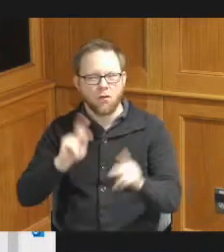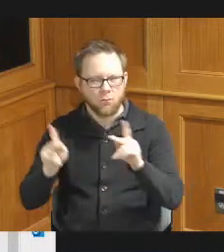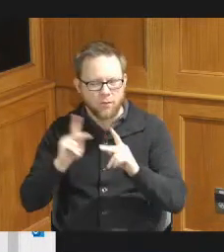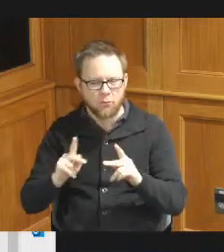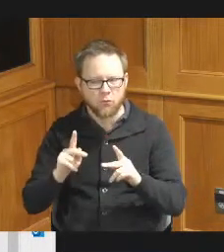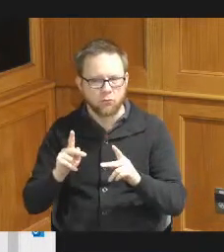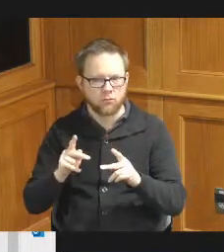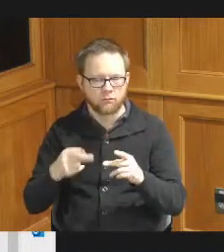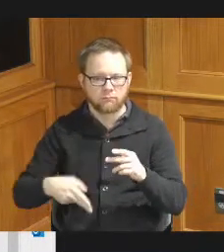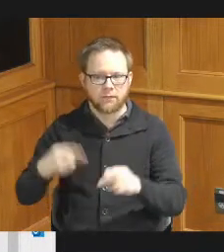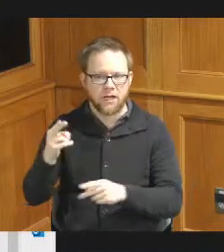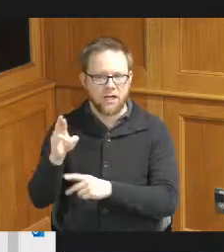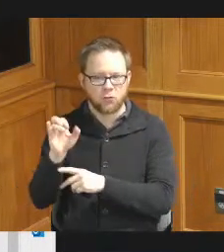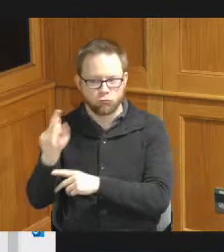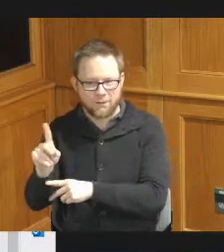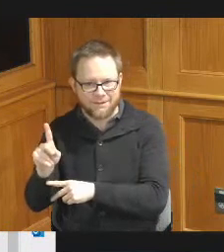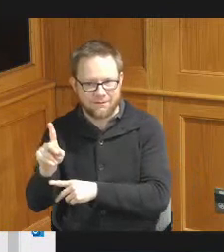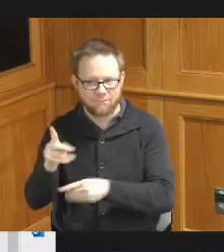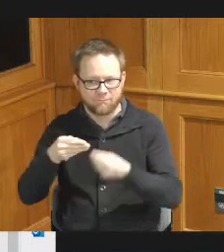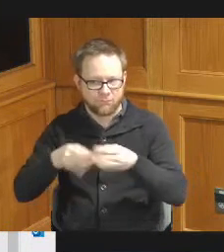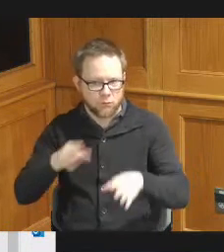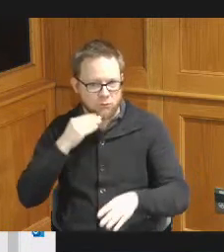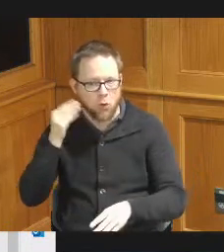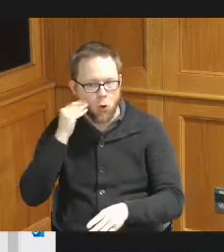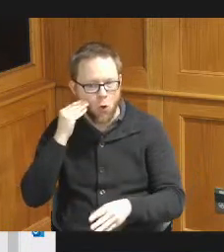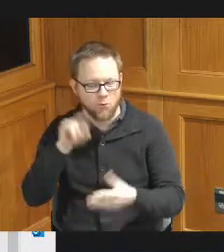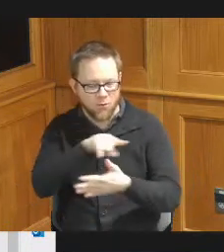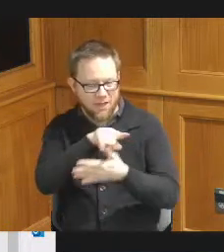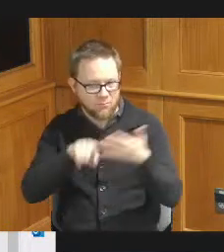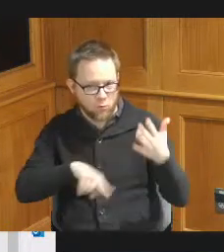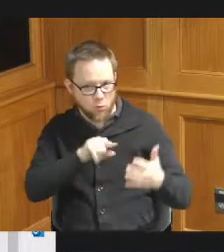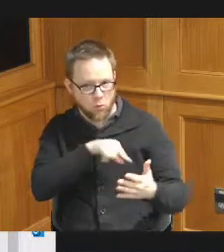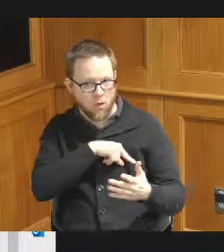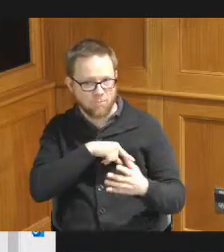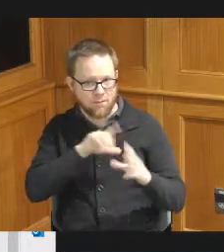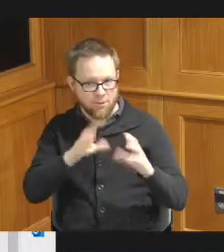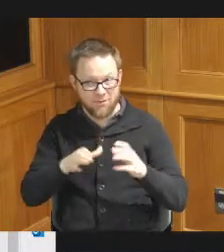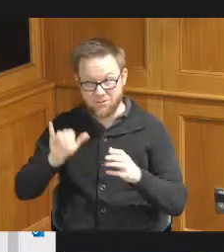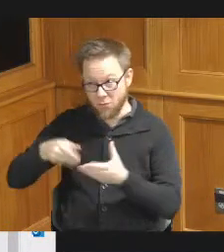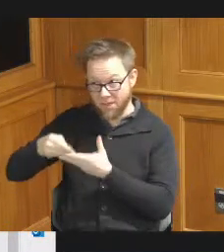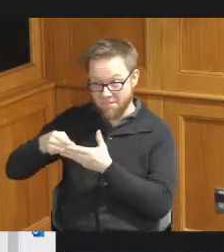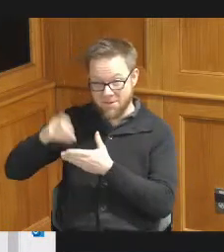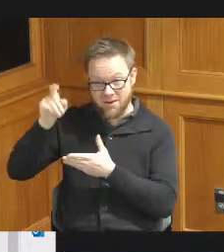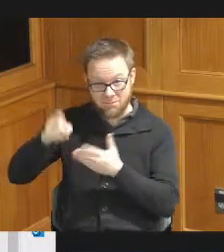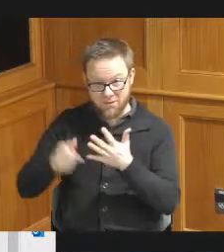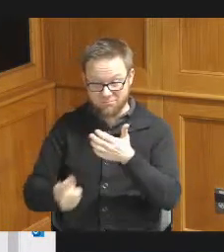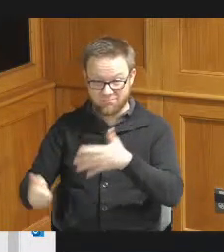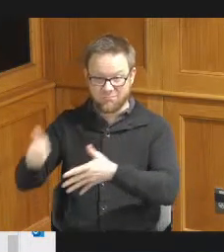these are the qualifying populations that must be primarily served through the home ARPA funds